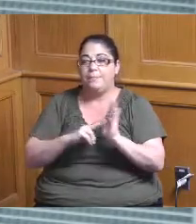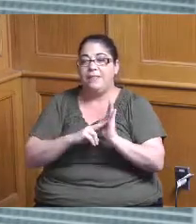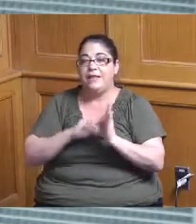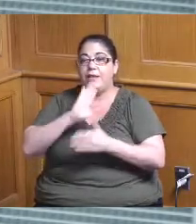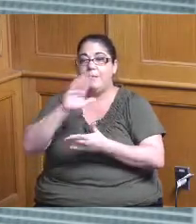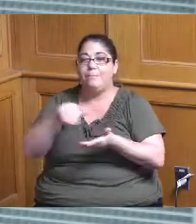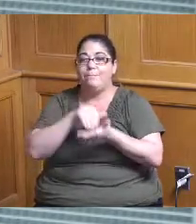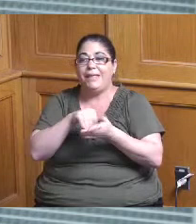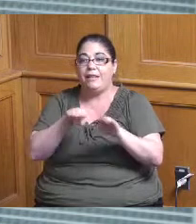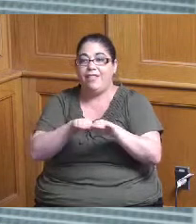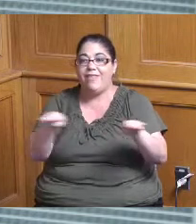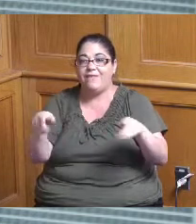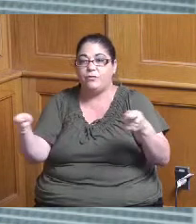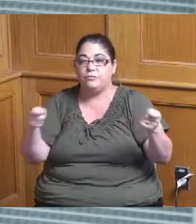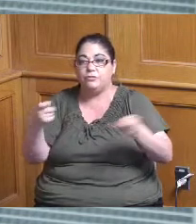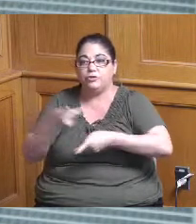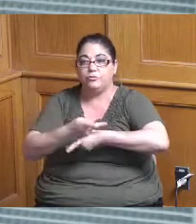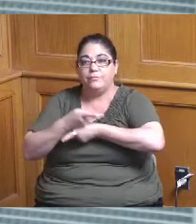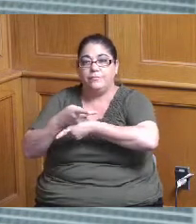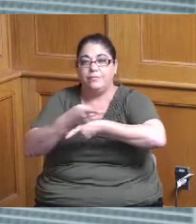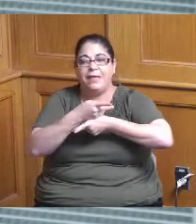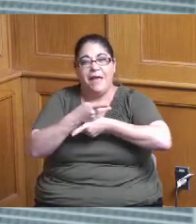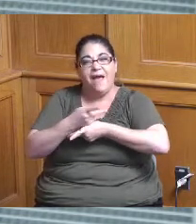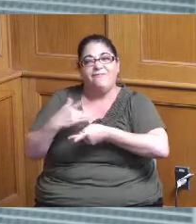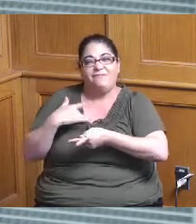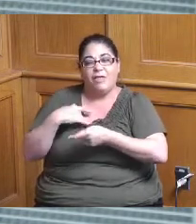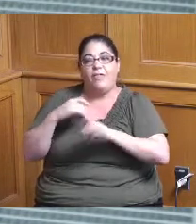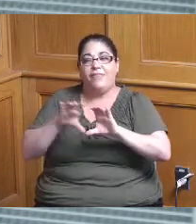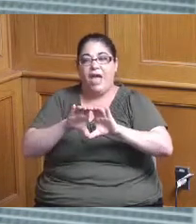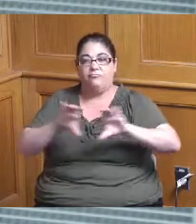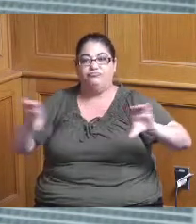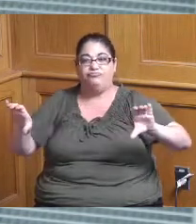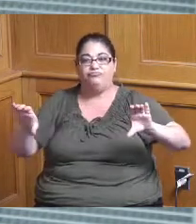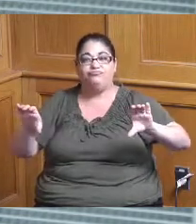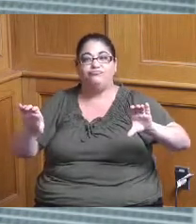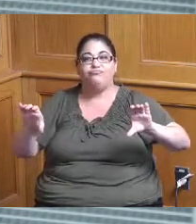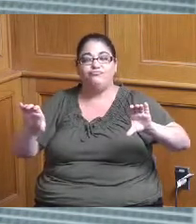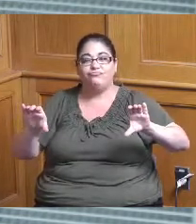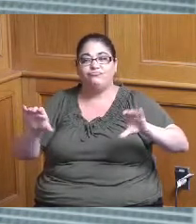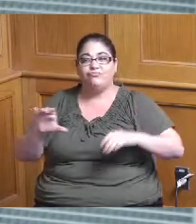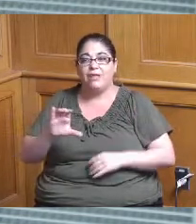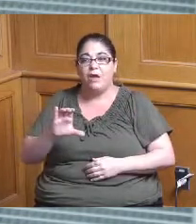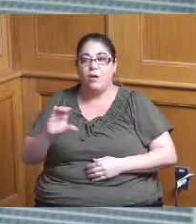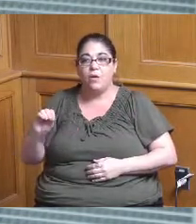this is the kind of work that would fall within the duties of some of our existing code positions